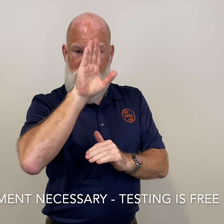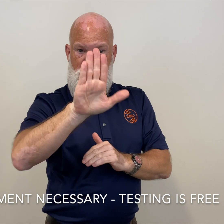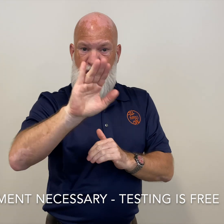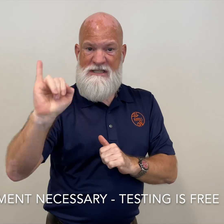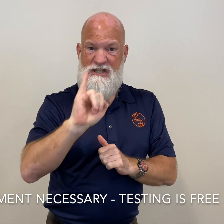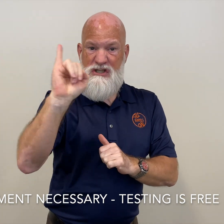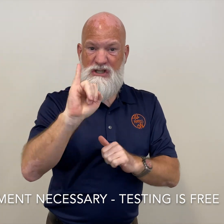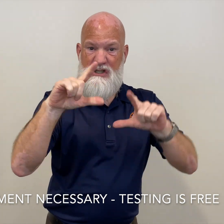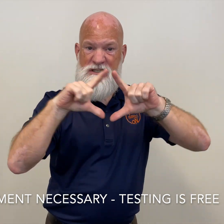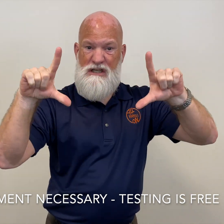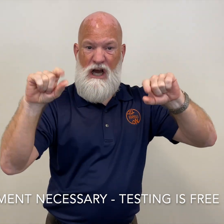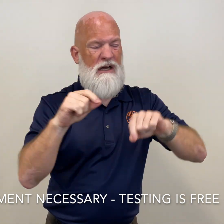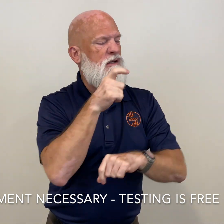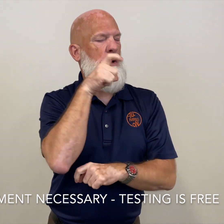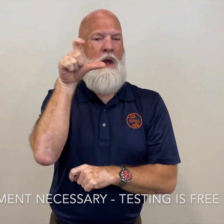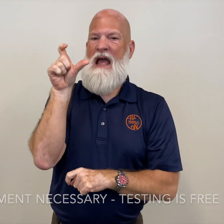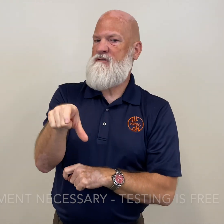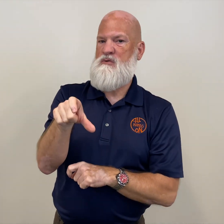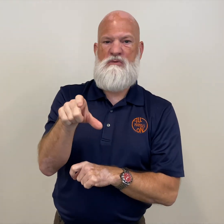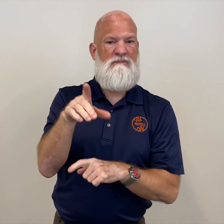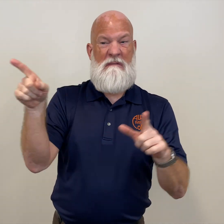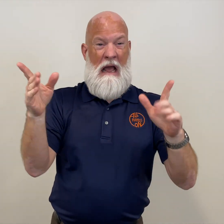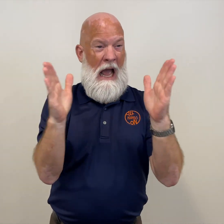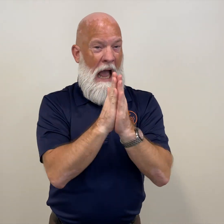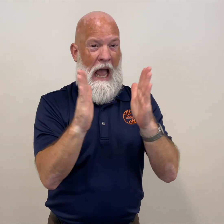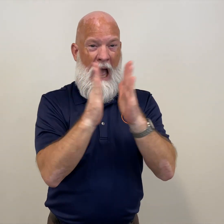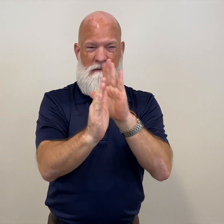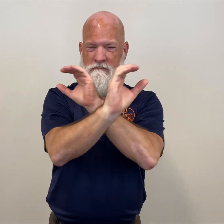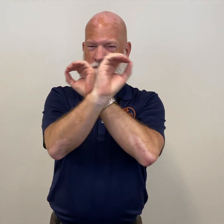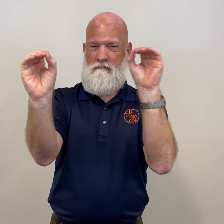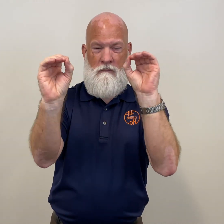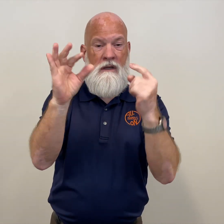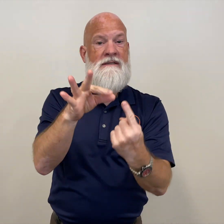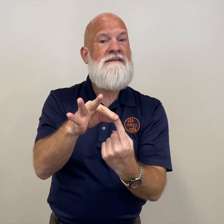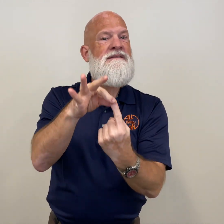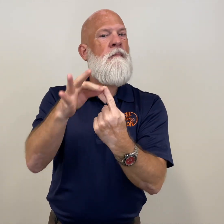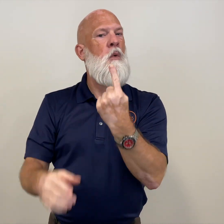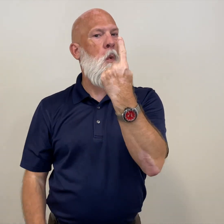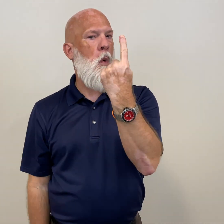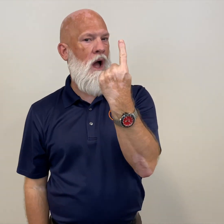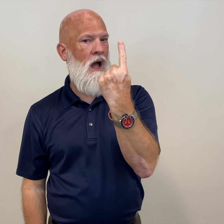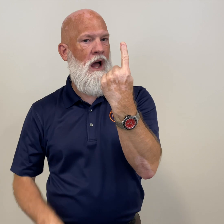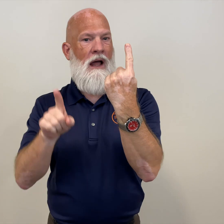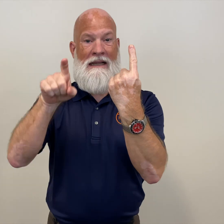insurance card and there is no fee for this test, it is absolutely free